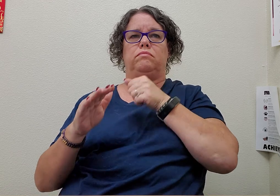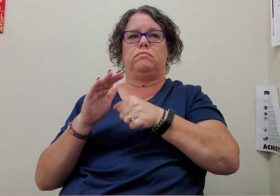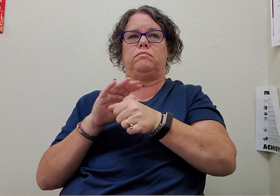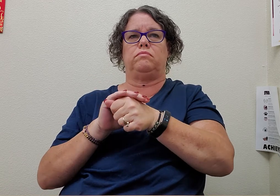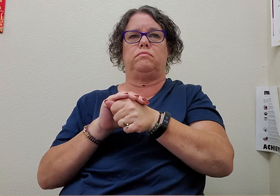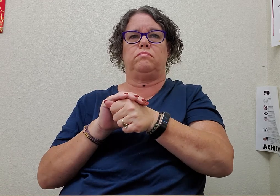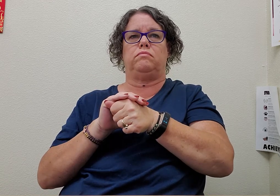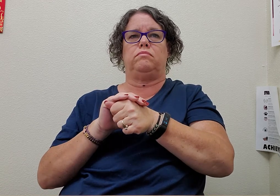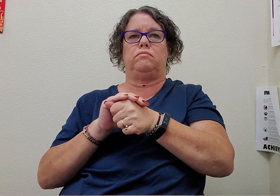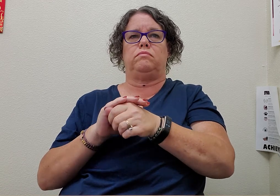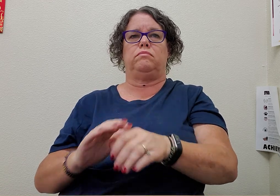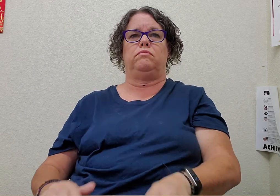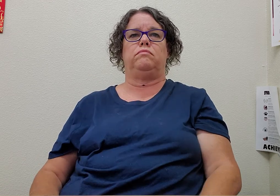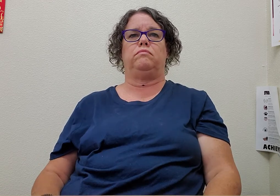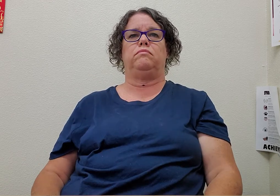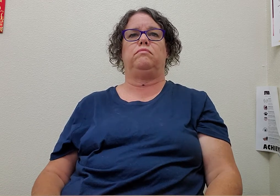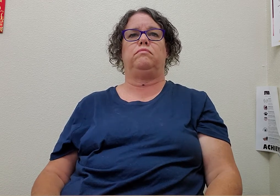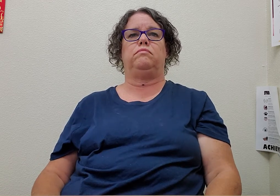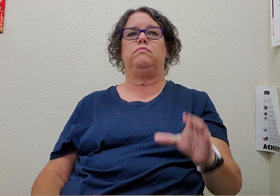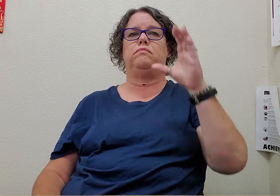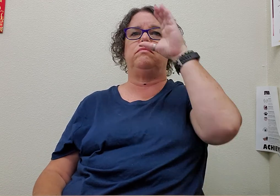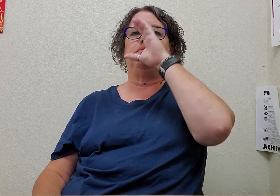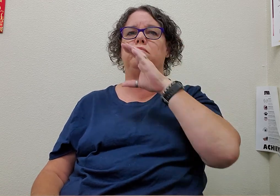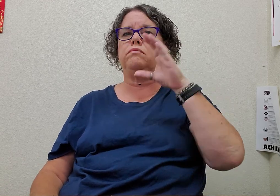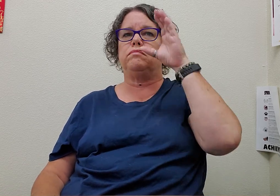hide search for/look for